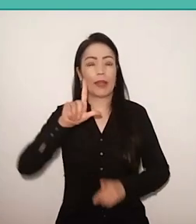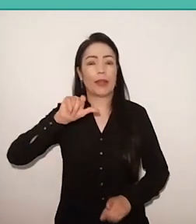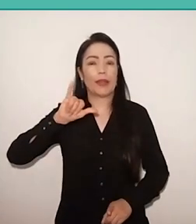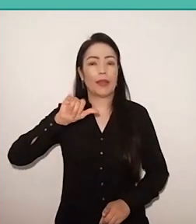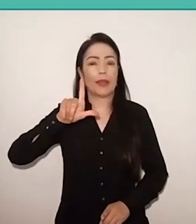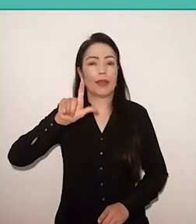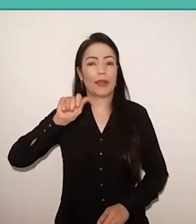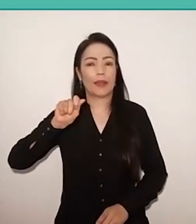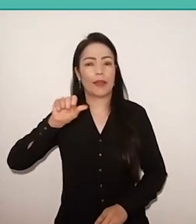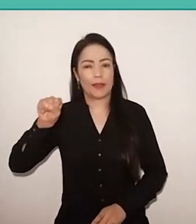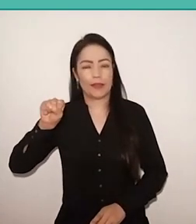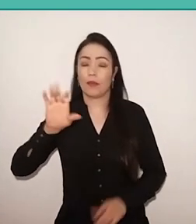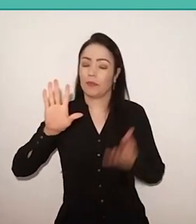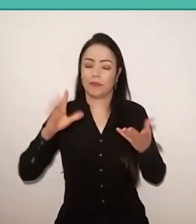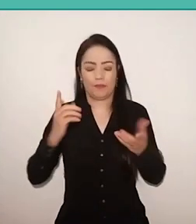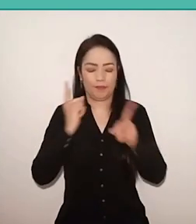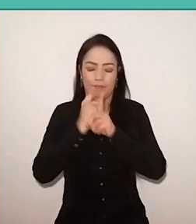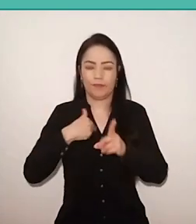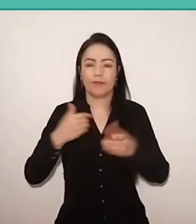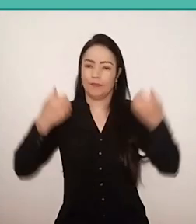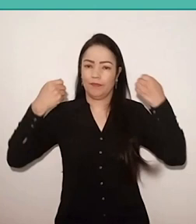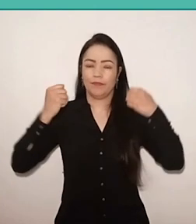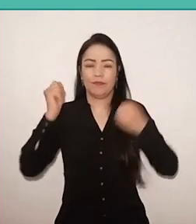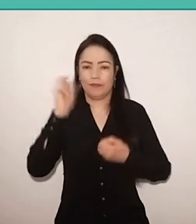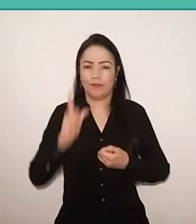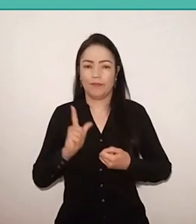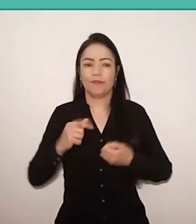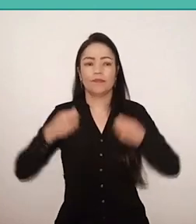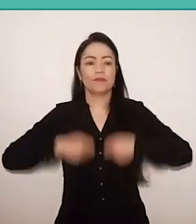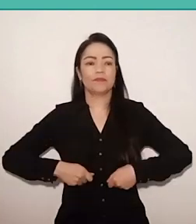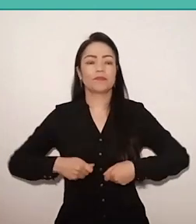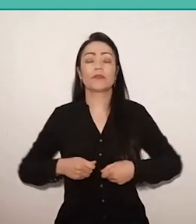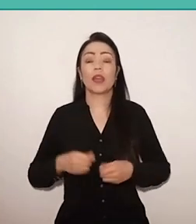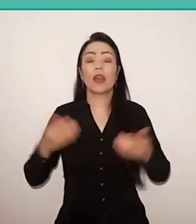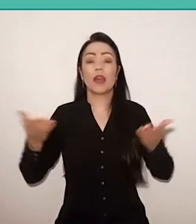and, behind me, there is a bookcase, I wear glasses.